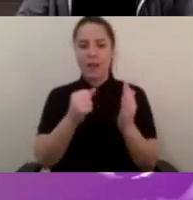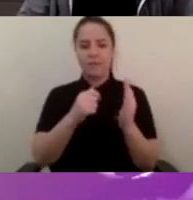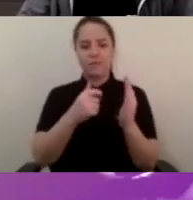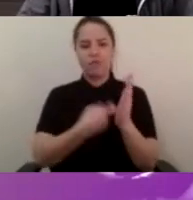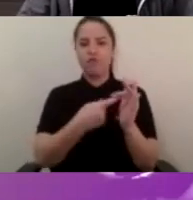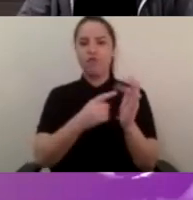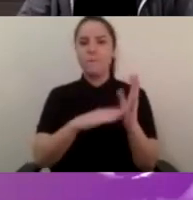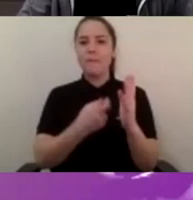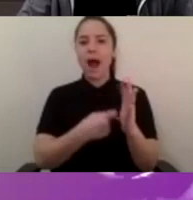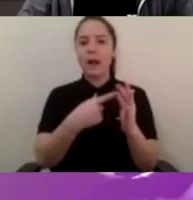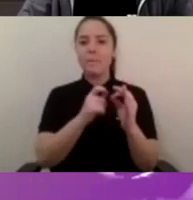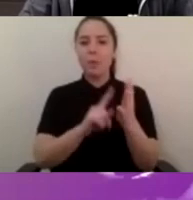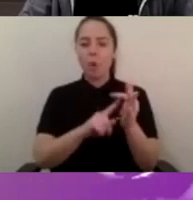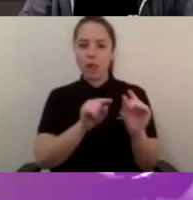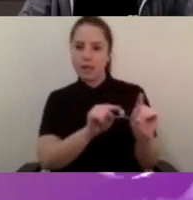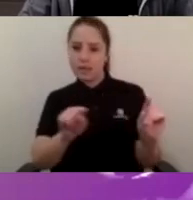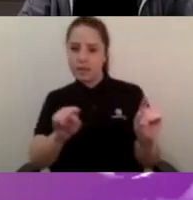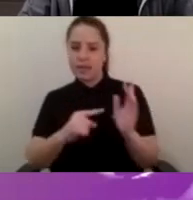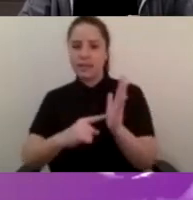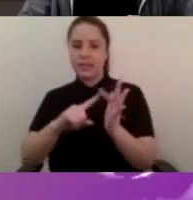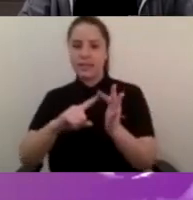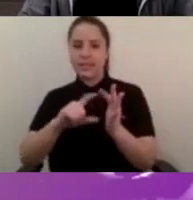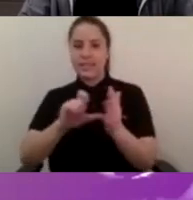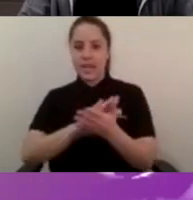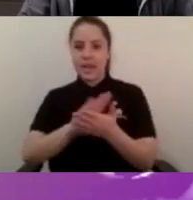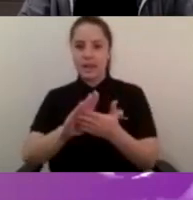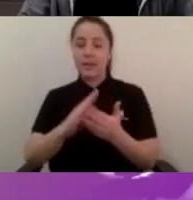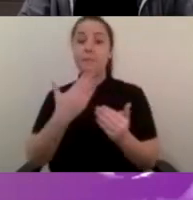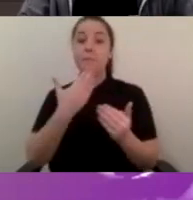hashtag remarkable insights as we participate in